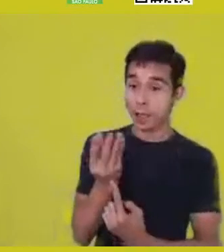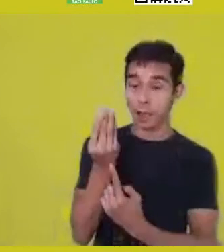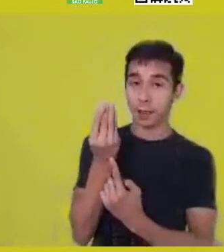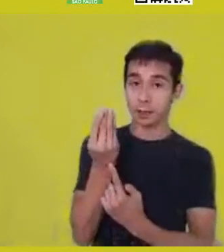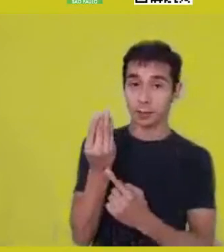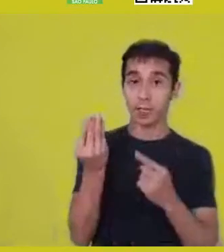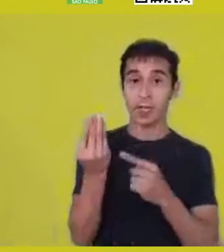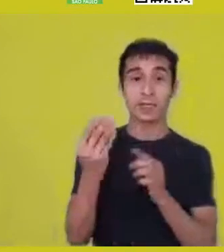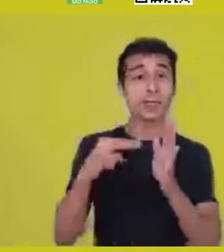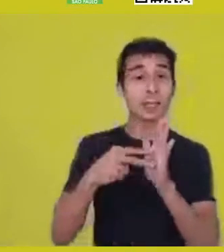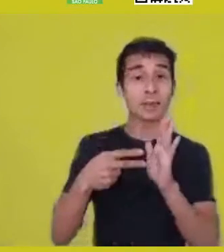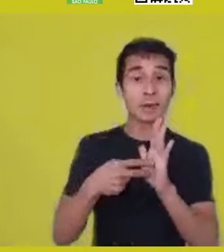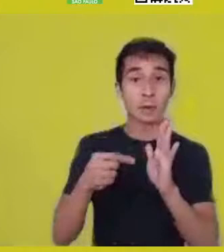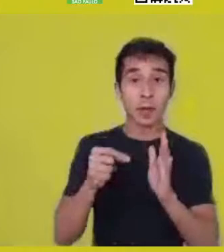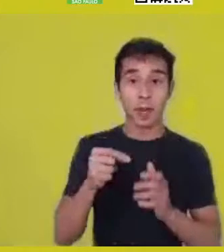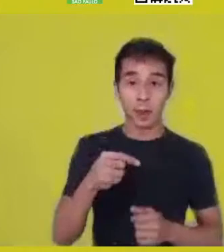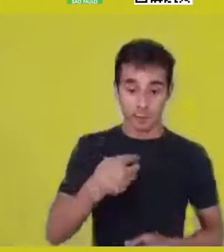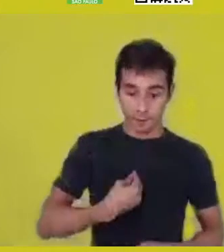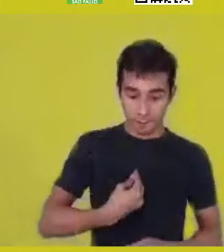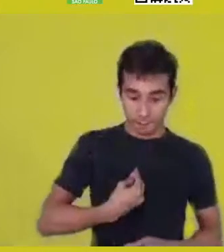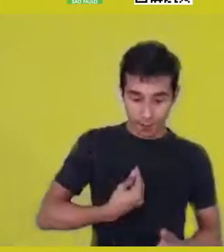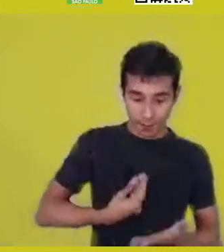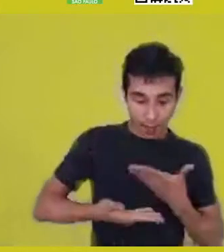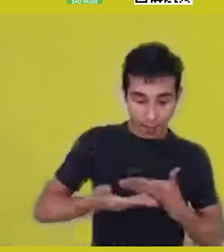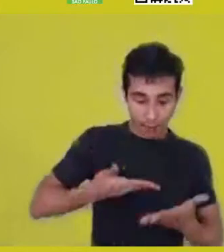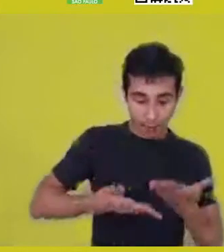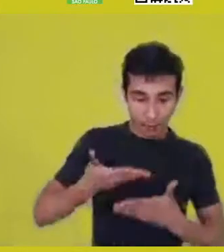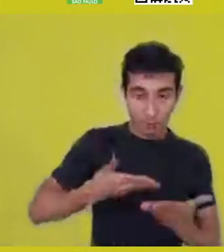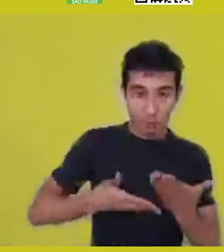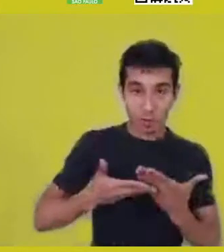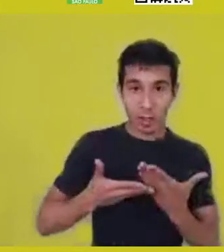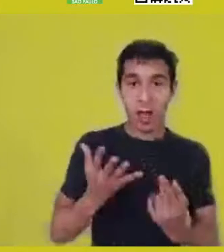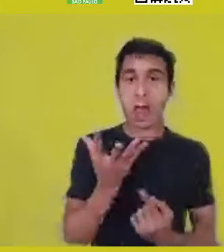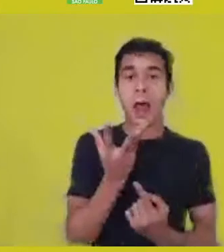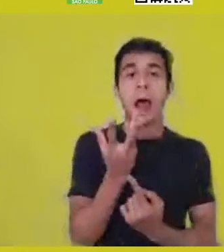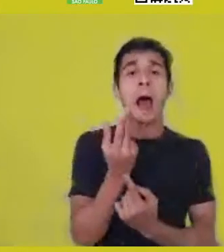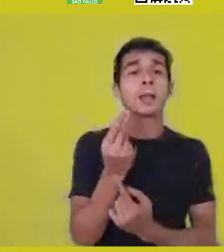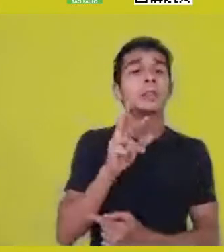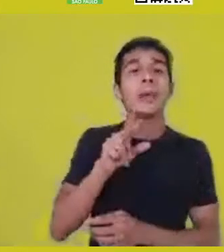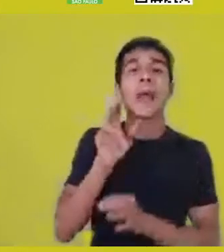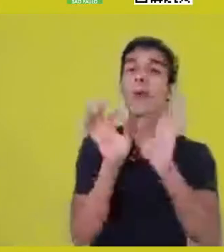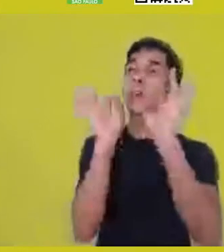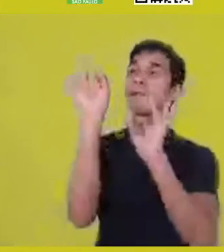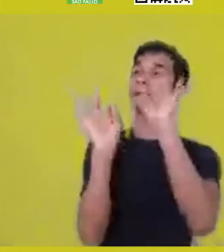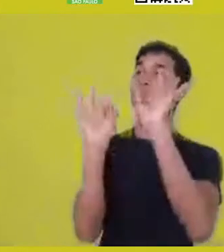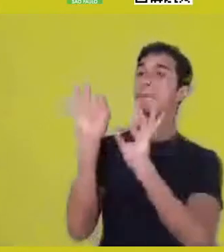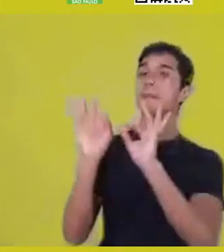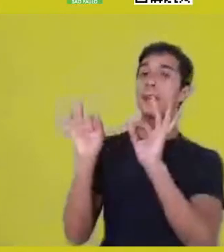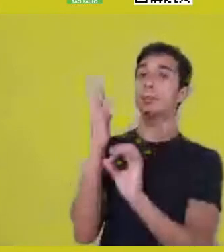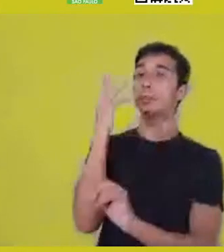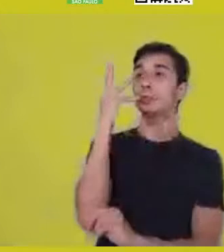It isn’t something you put later. It’s not an embellishment. It’s not a contingency, speaking in Aristotle’s vein.